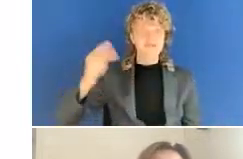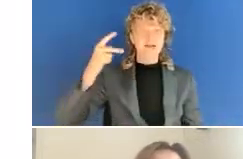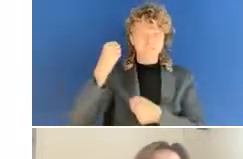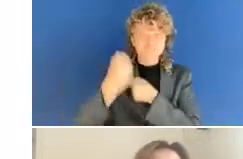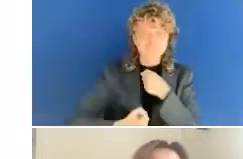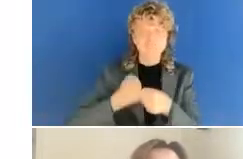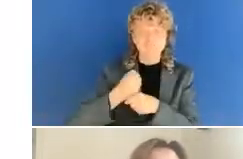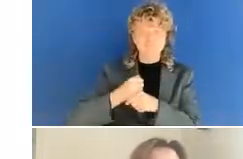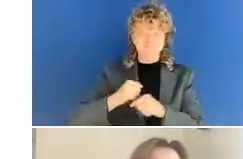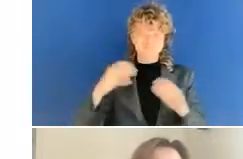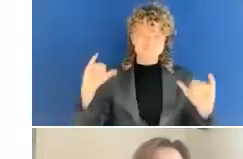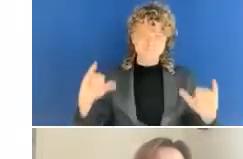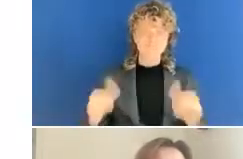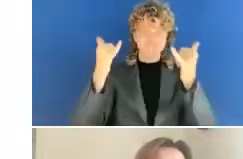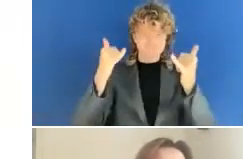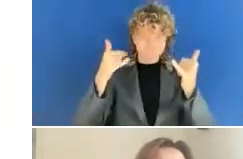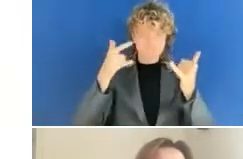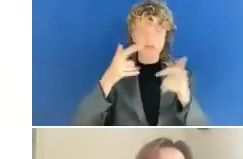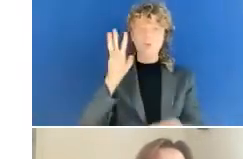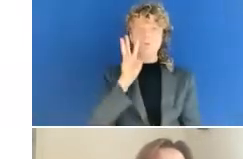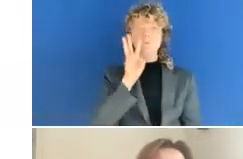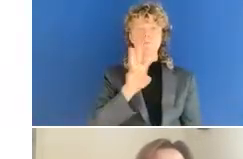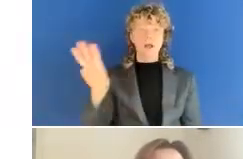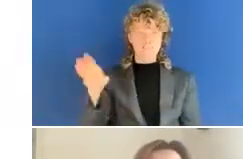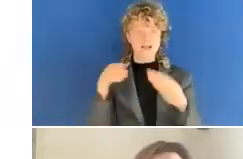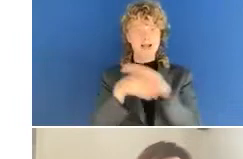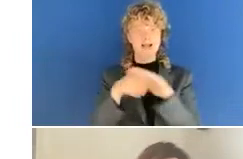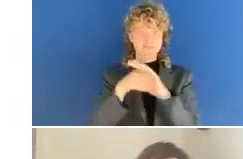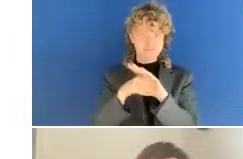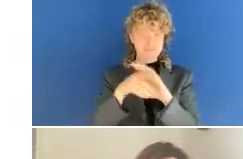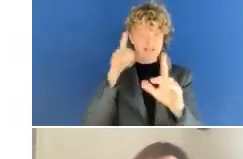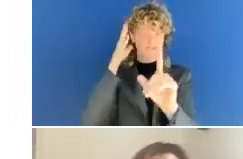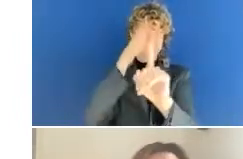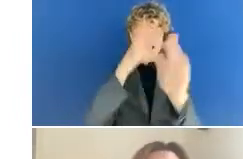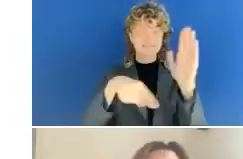Web Accessibility Directive. We still have people coming in, entering the rooms. So I